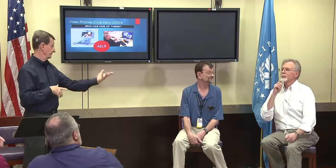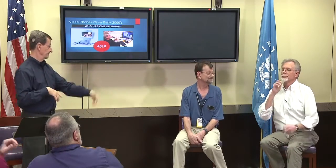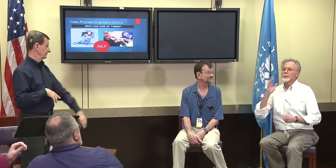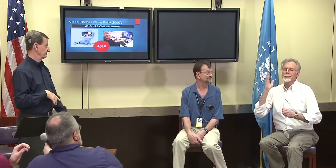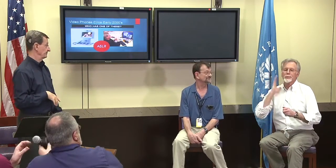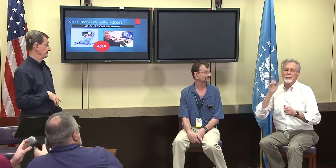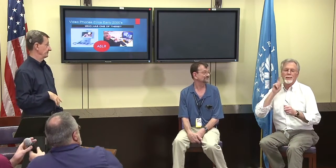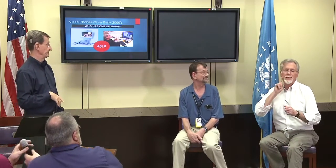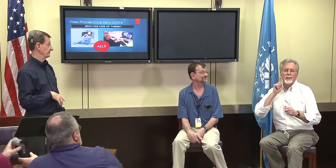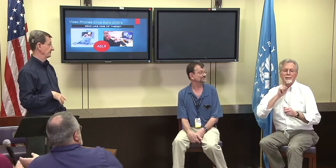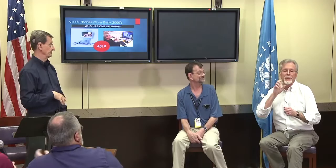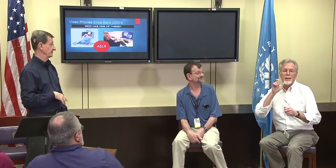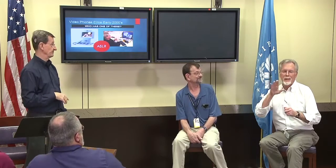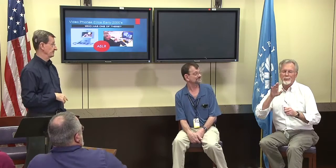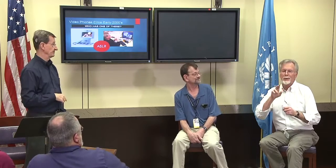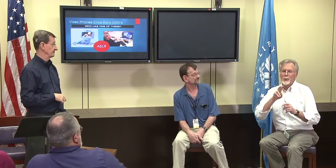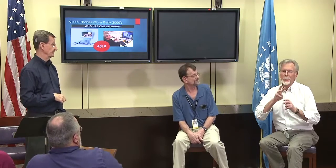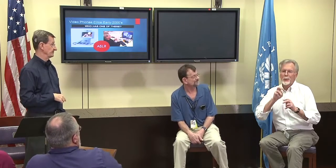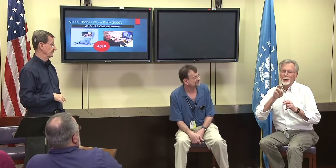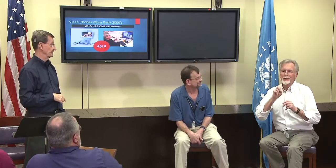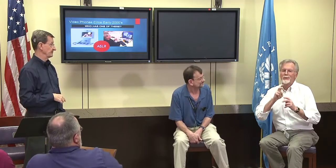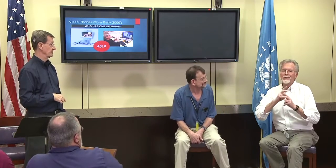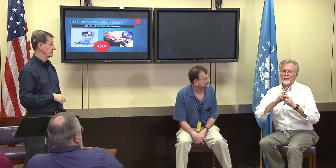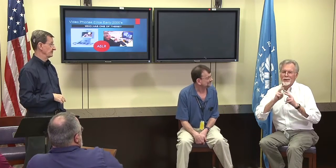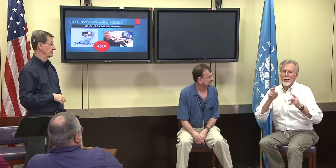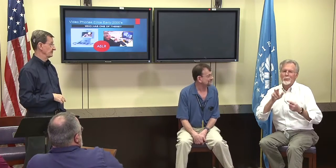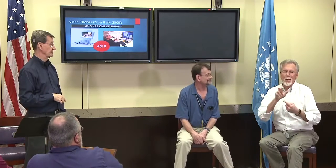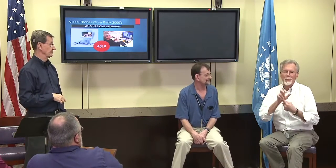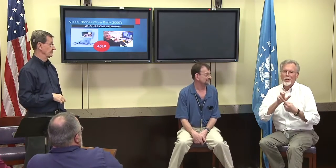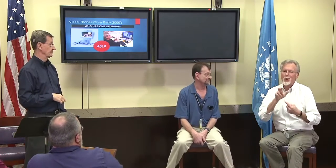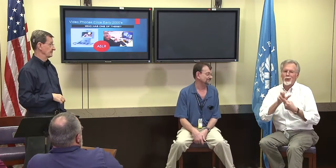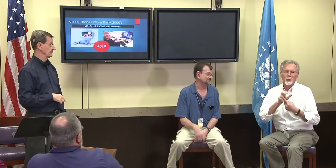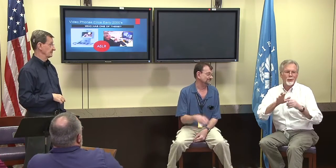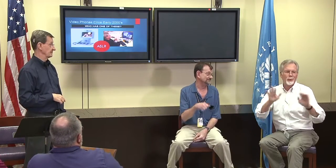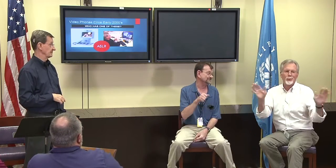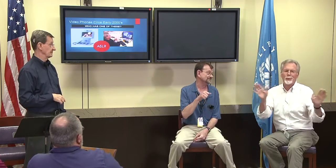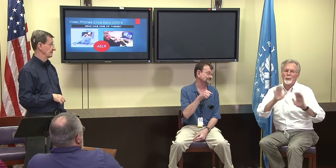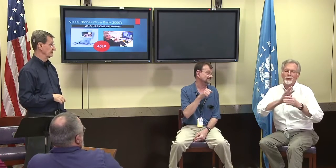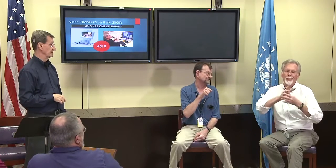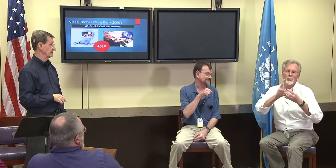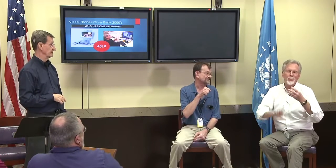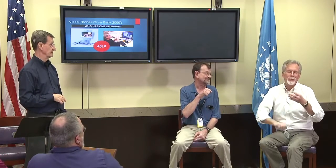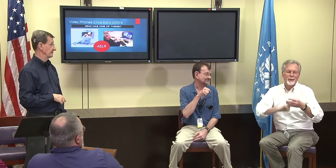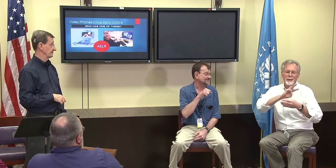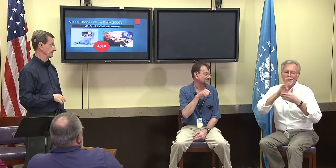Fred Pickering: The deaf clubs were very popular,